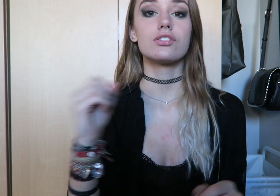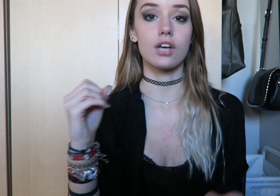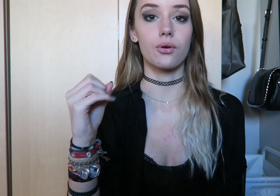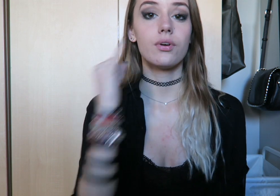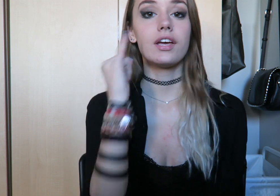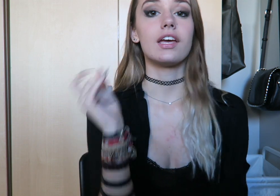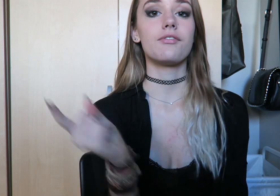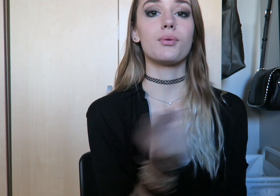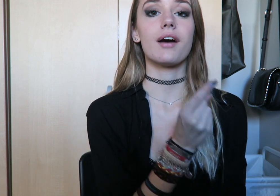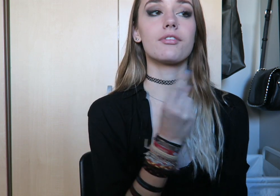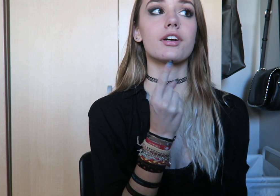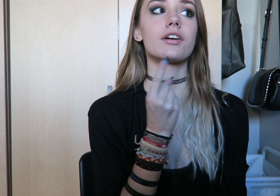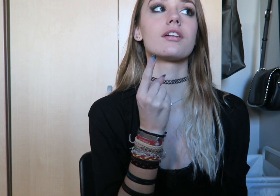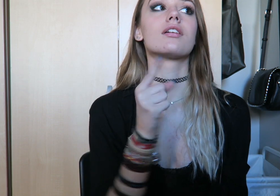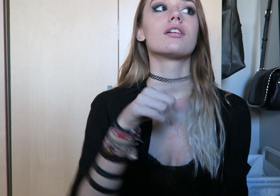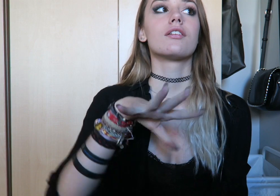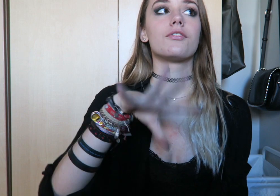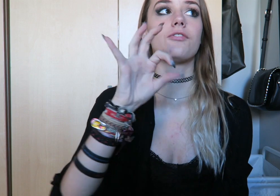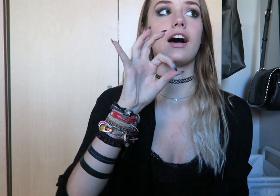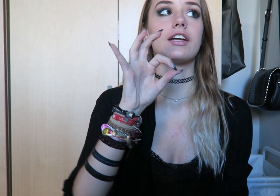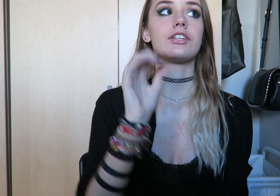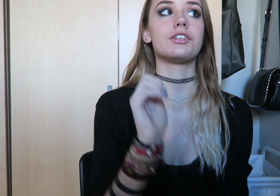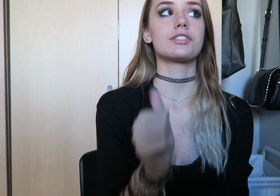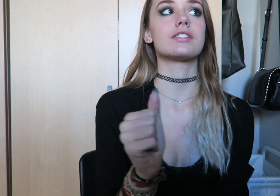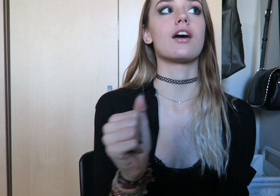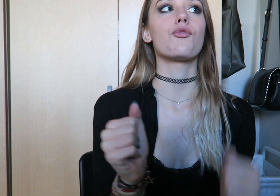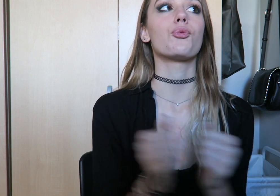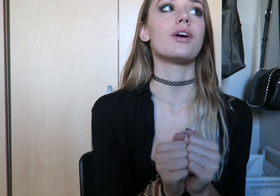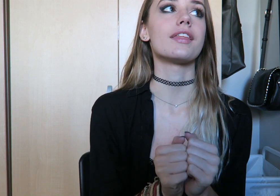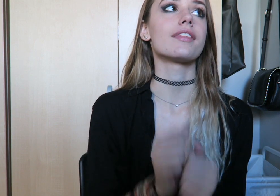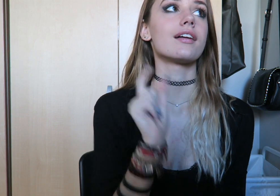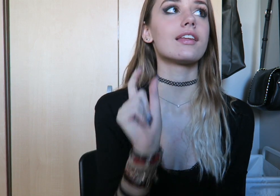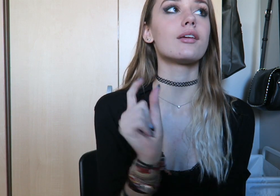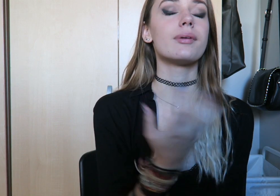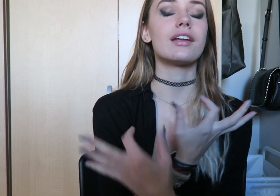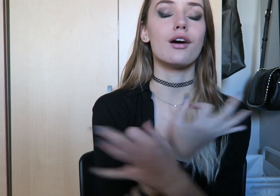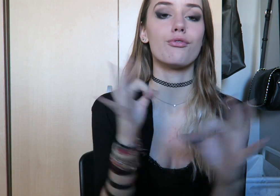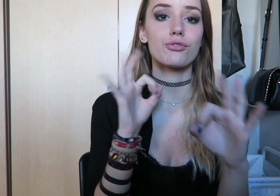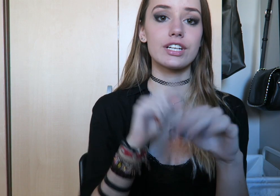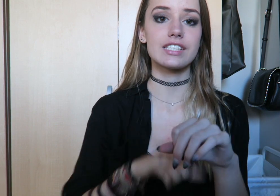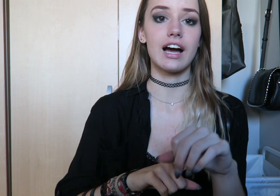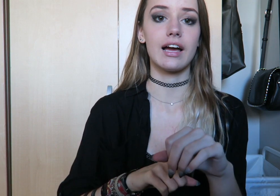So if you ever find yourself with a little bit of free time...